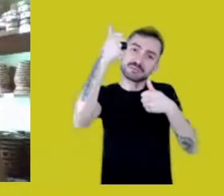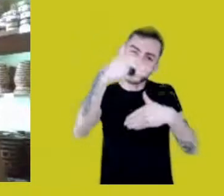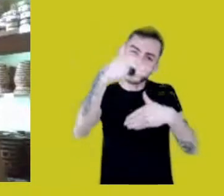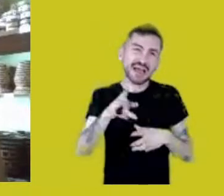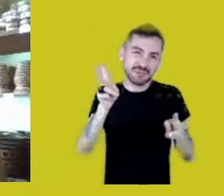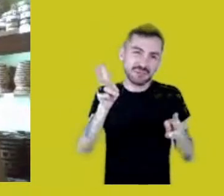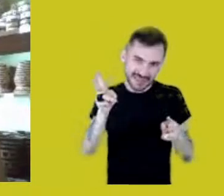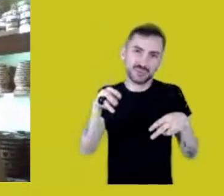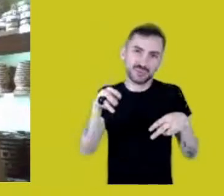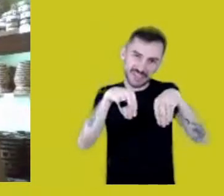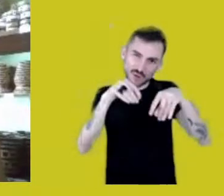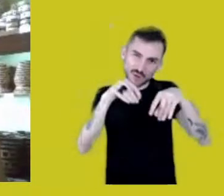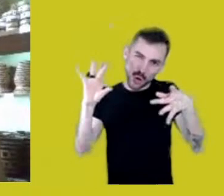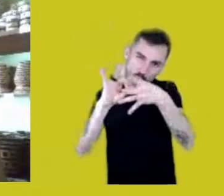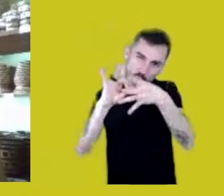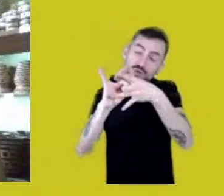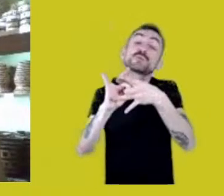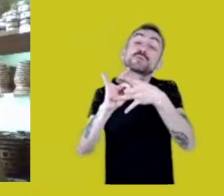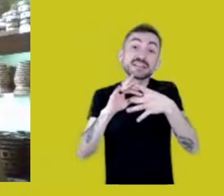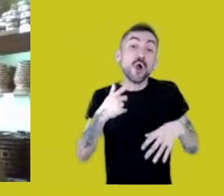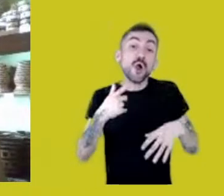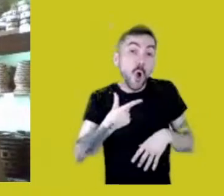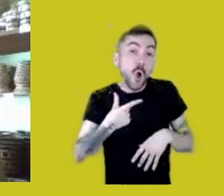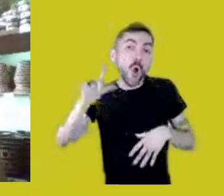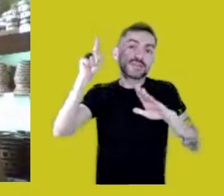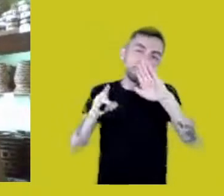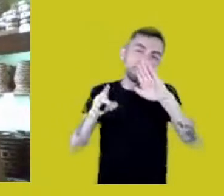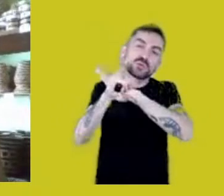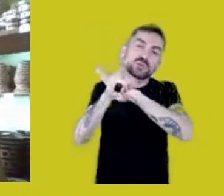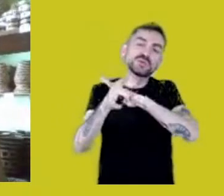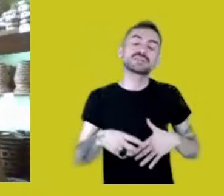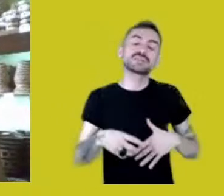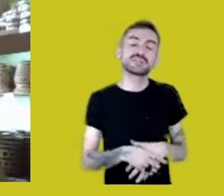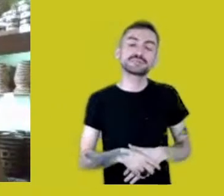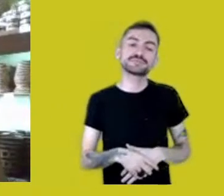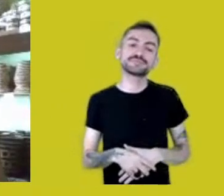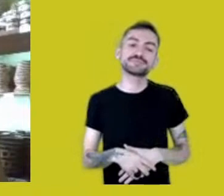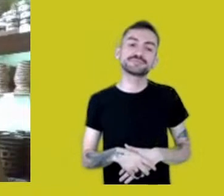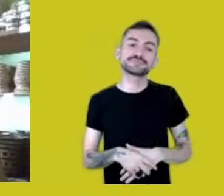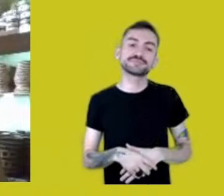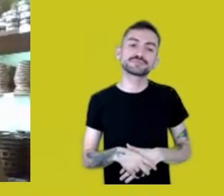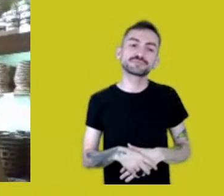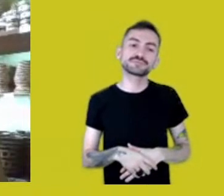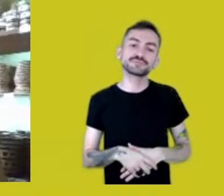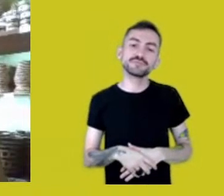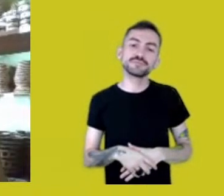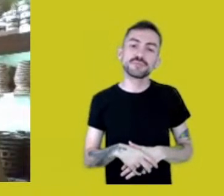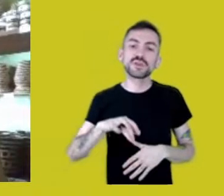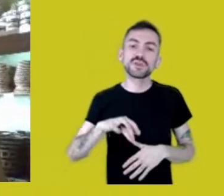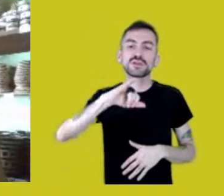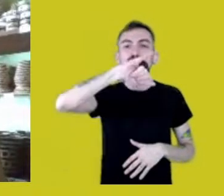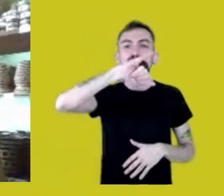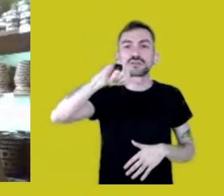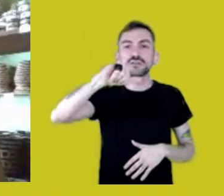but I’ll add a question by Joá Bittencourt.